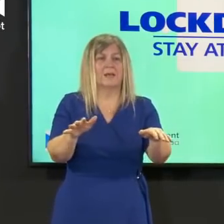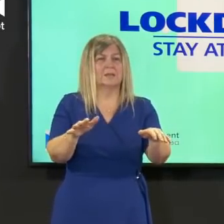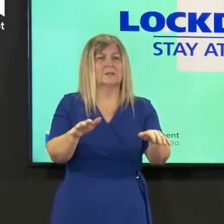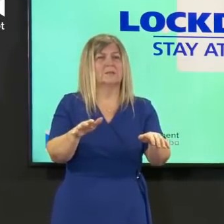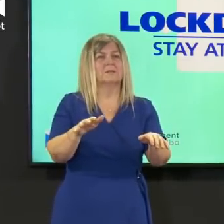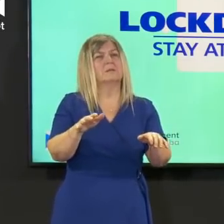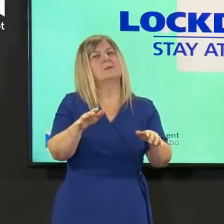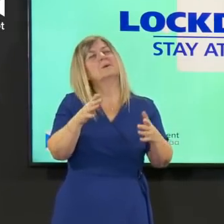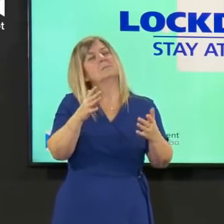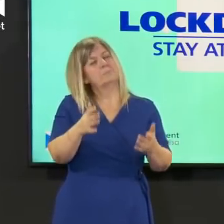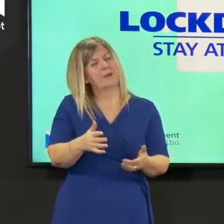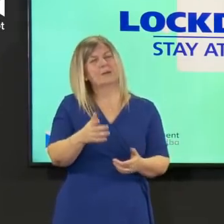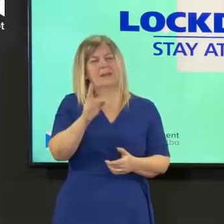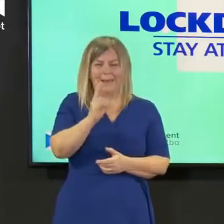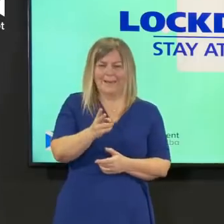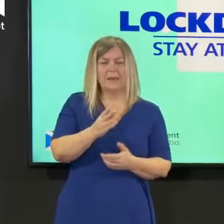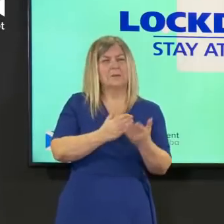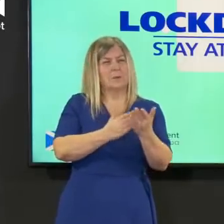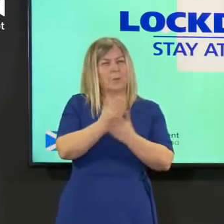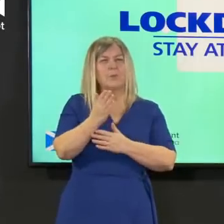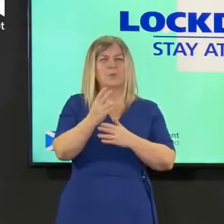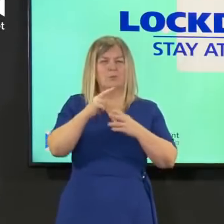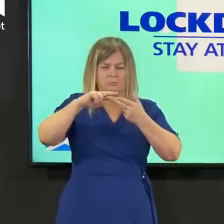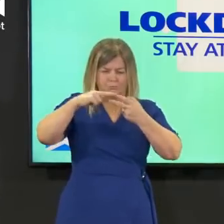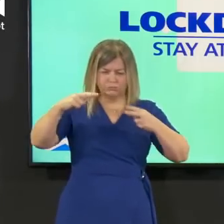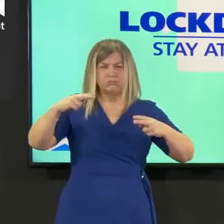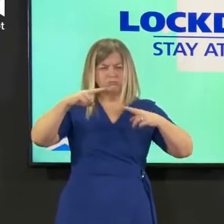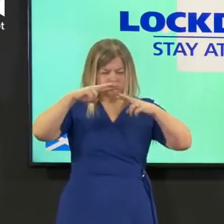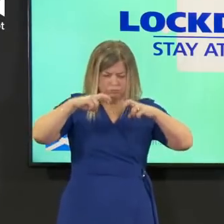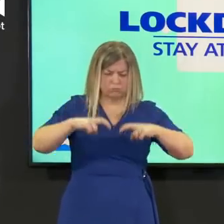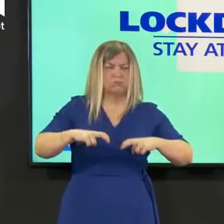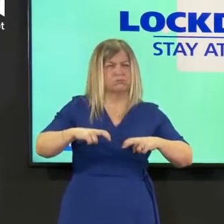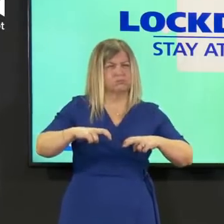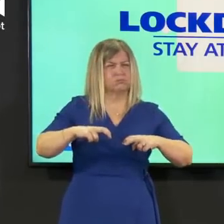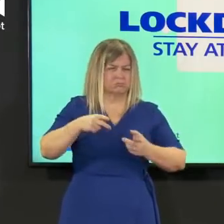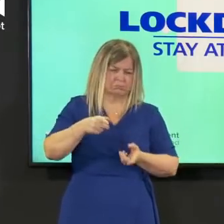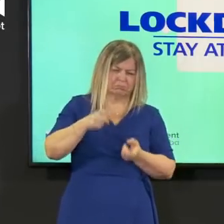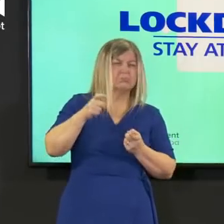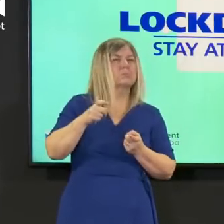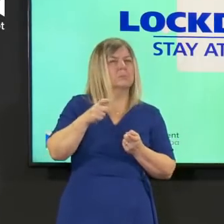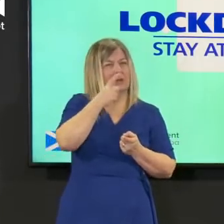through genomic sequencing that gregor has spoken about before to whether or not there